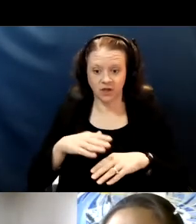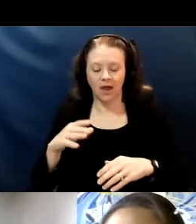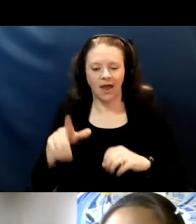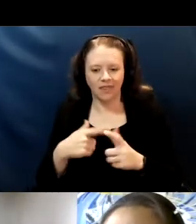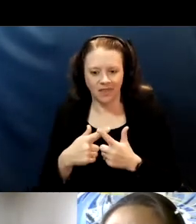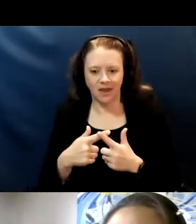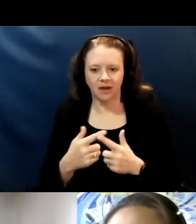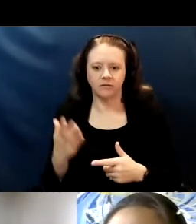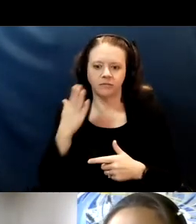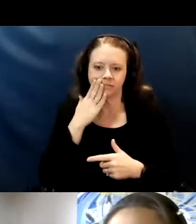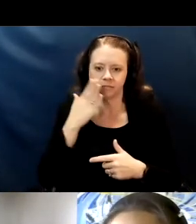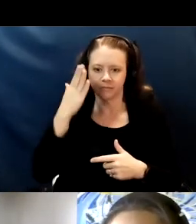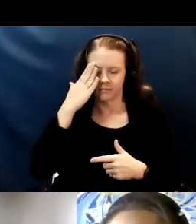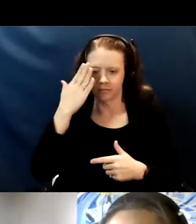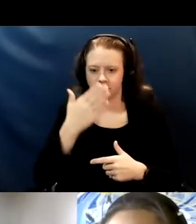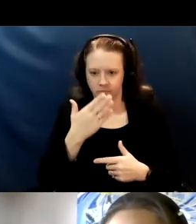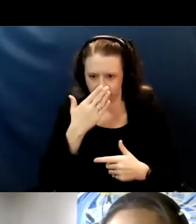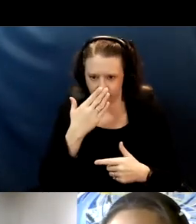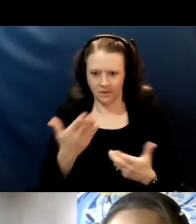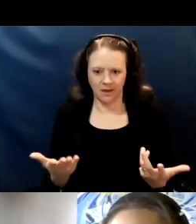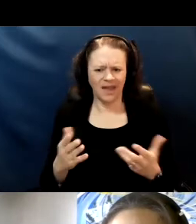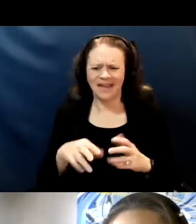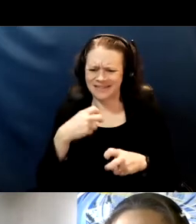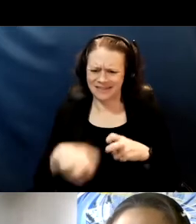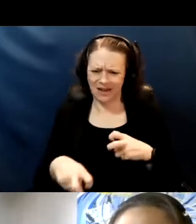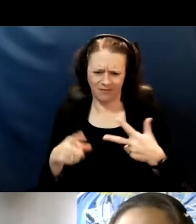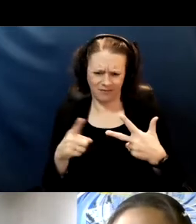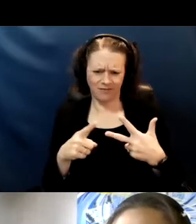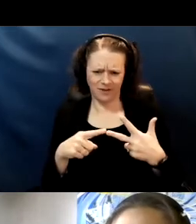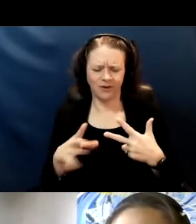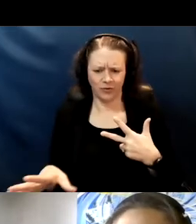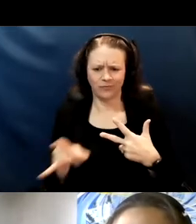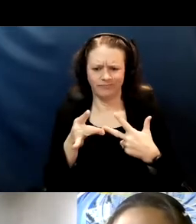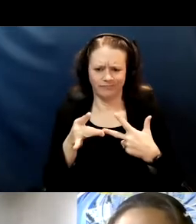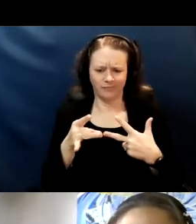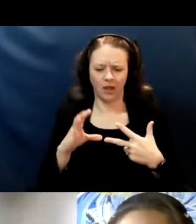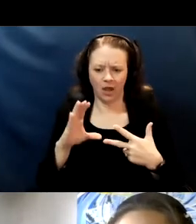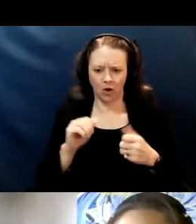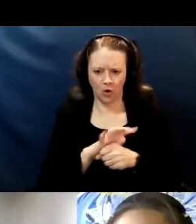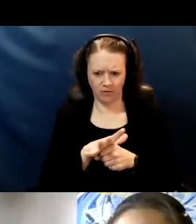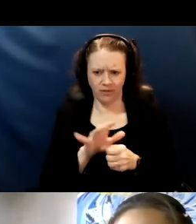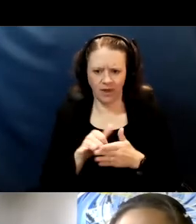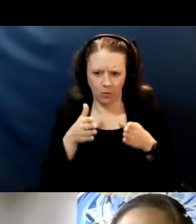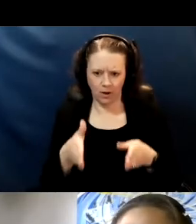It's actually quite difficult to catch COVID that way it is a much less common mode of transmission.